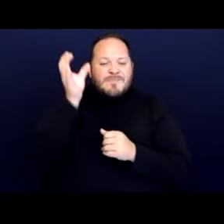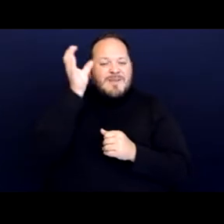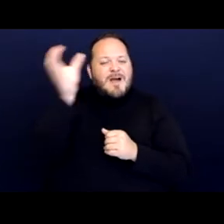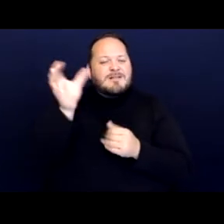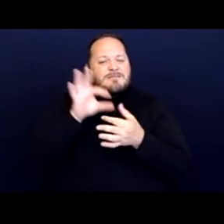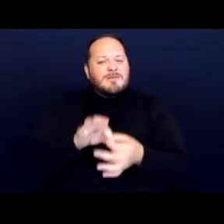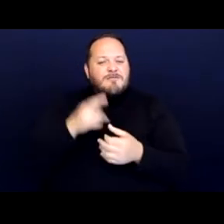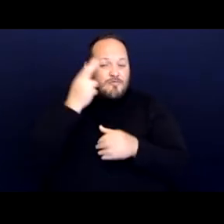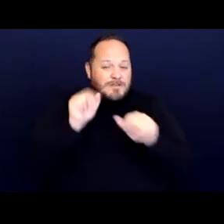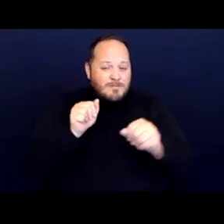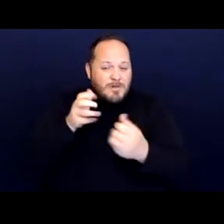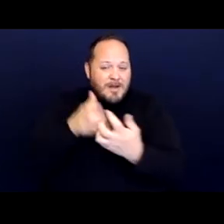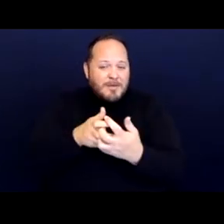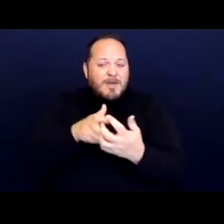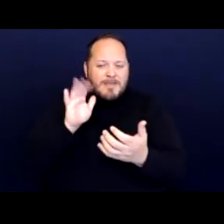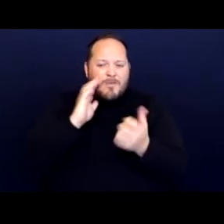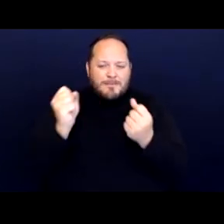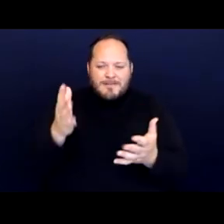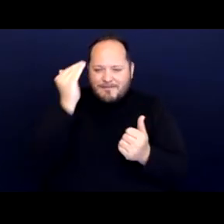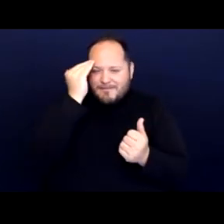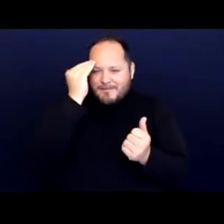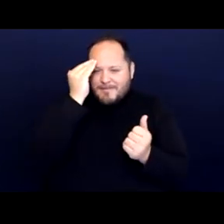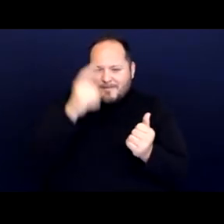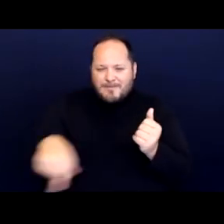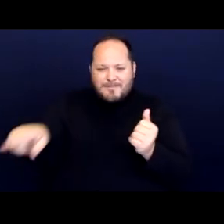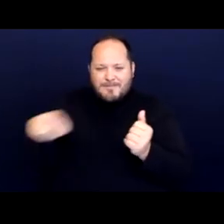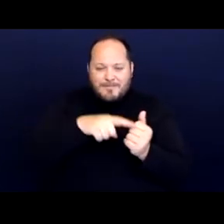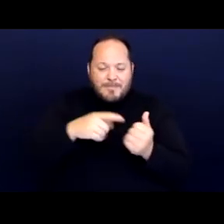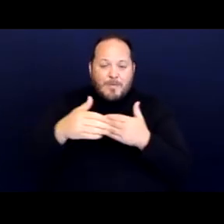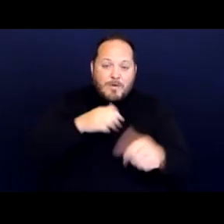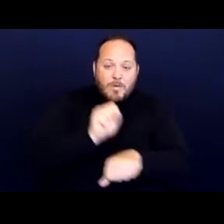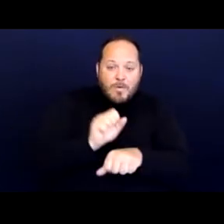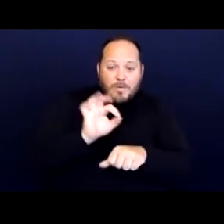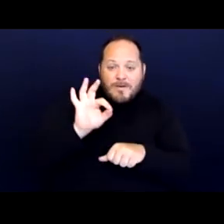is going to be familiar to many of you, whether you work with that FHAA or ADA